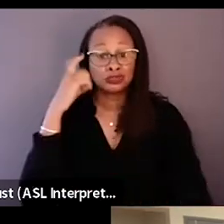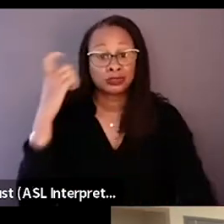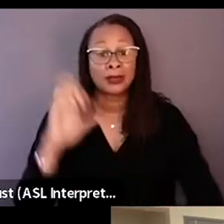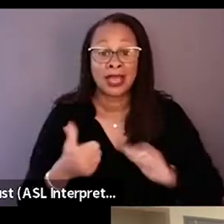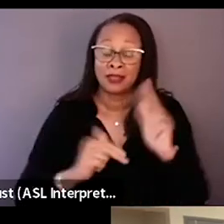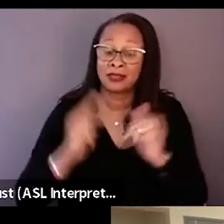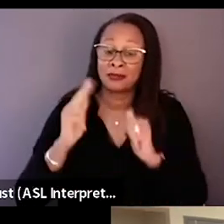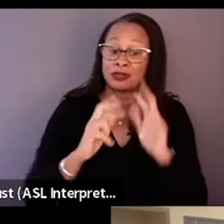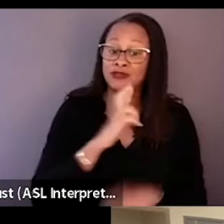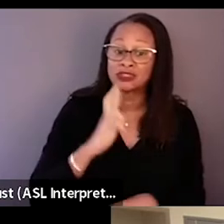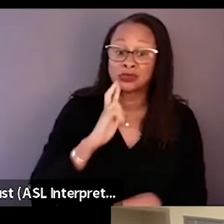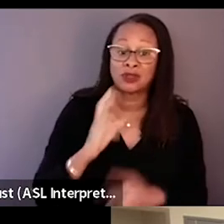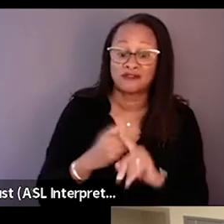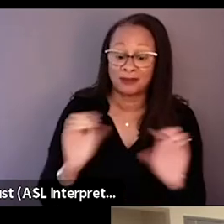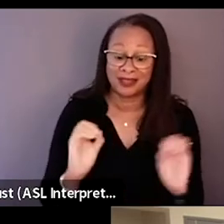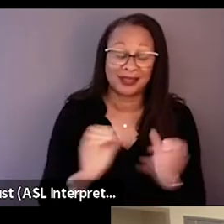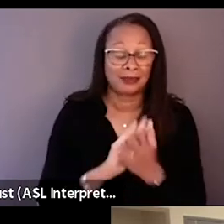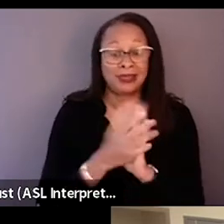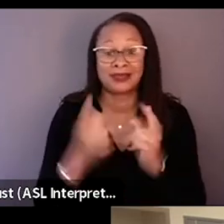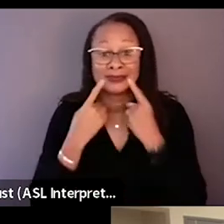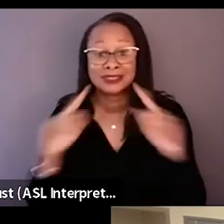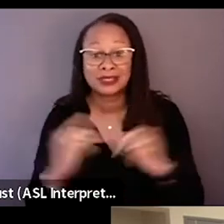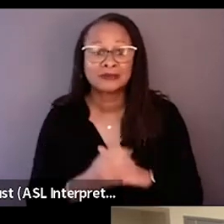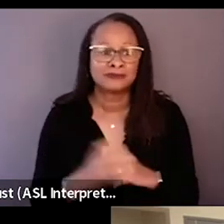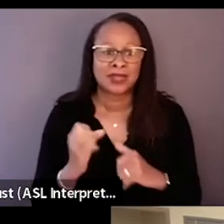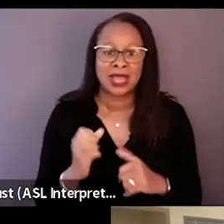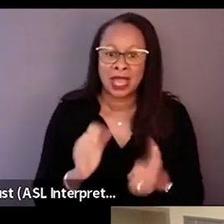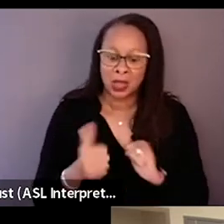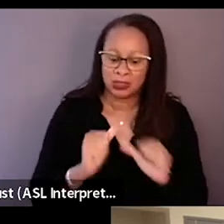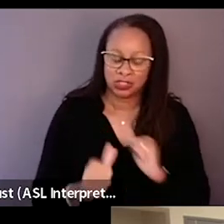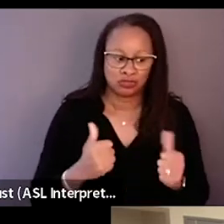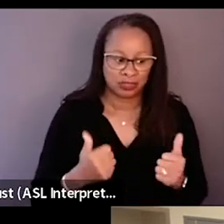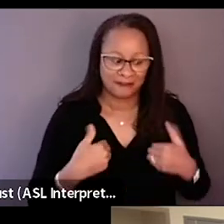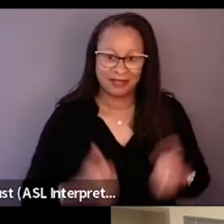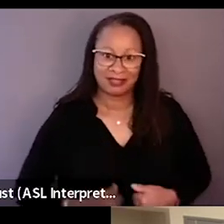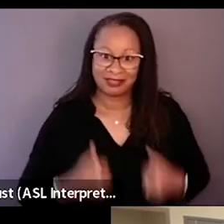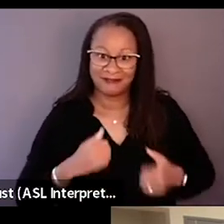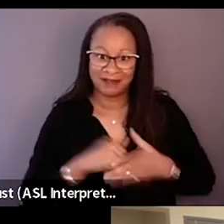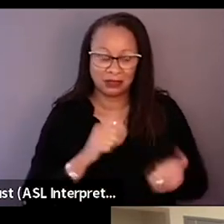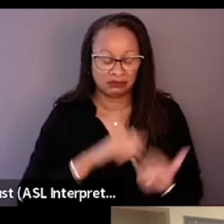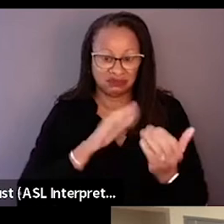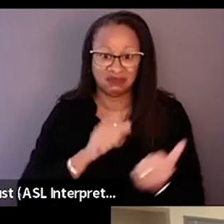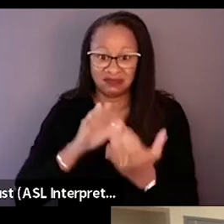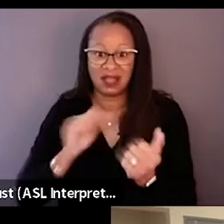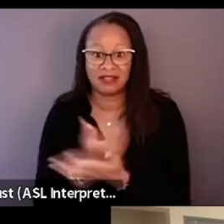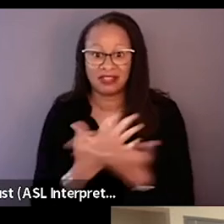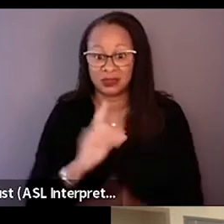up from nothing and made it successful, and how we're still trying to keep that alive in the face of everything 2020 threw at us,